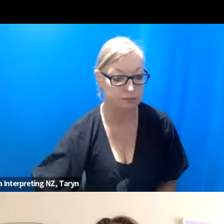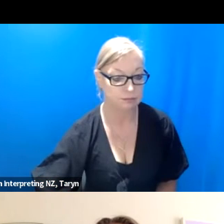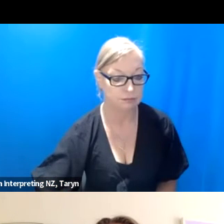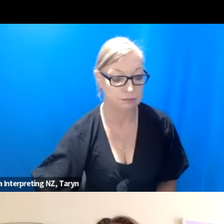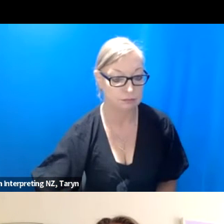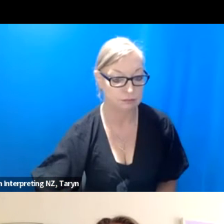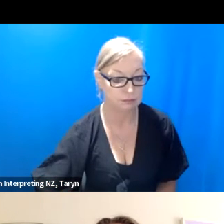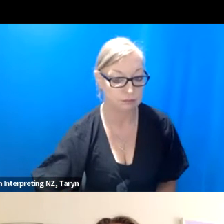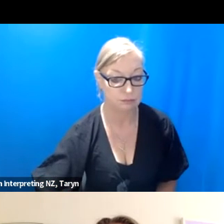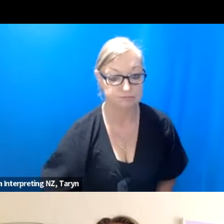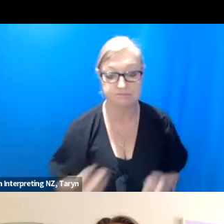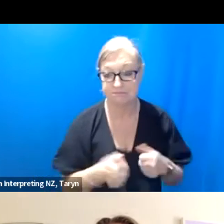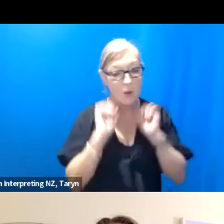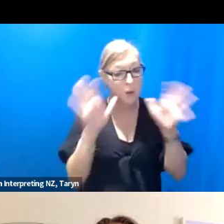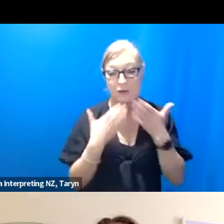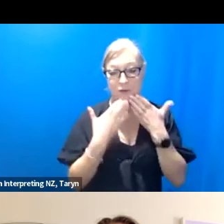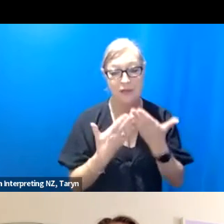That's wonderful, thank you, thank you for that answer.